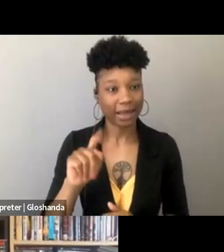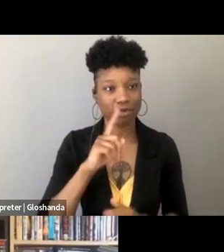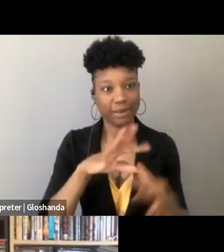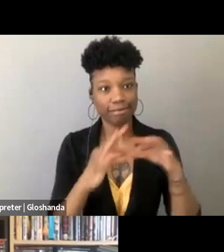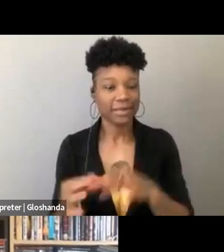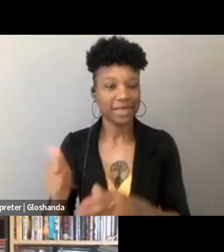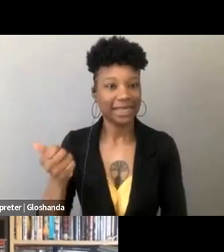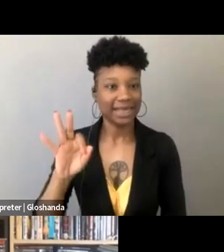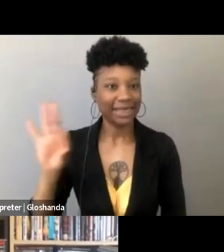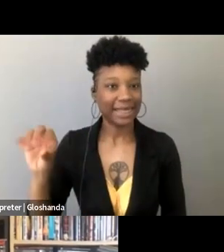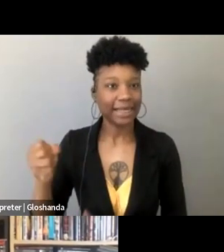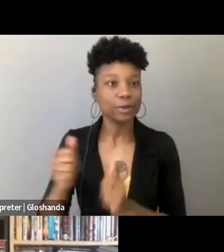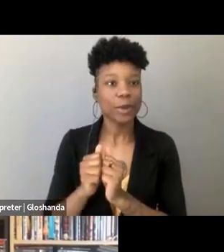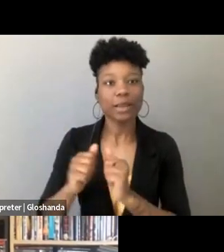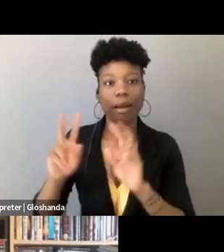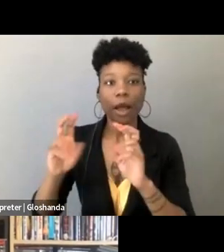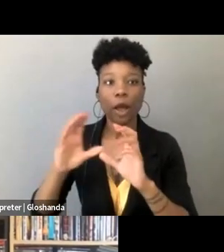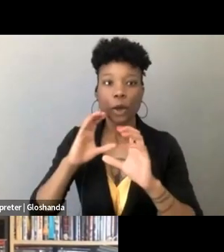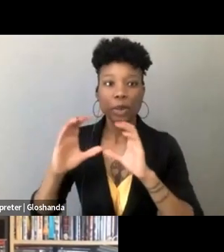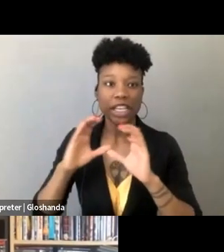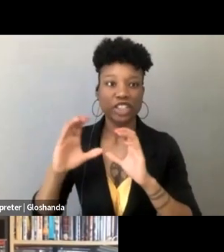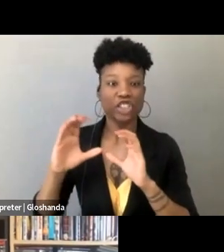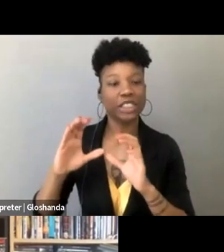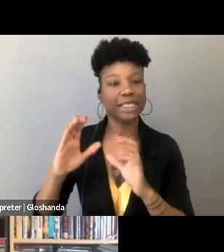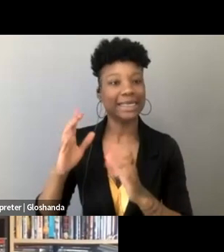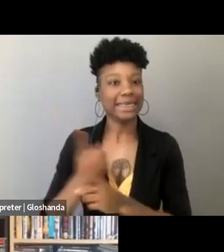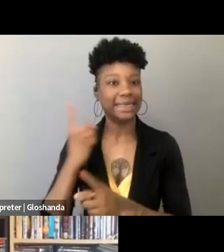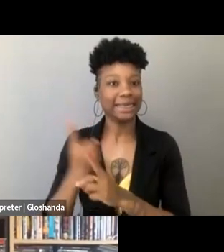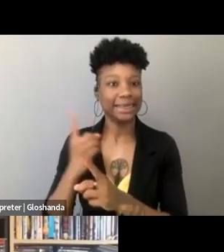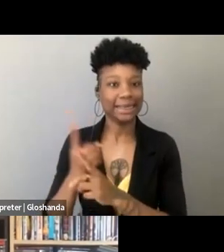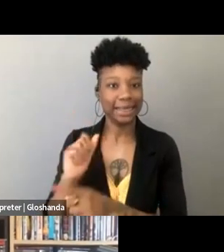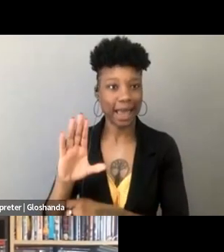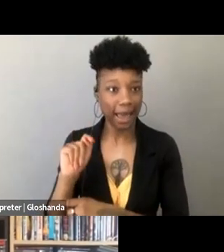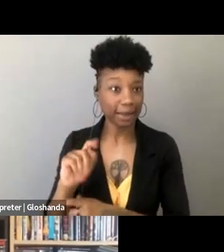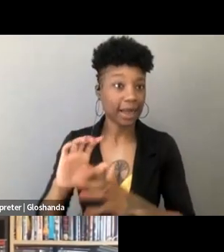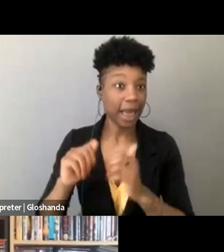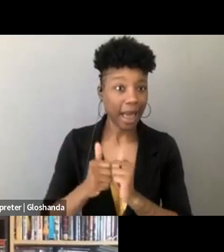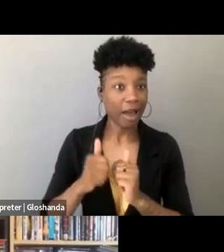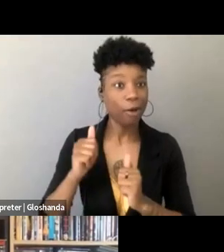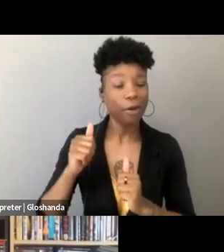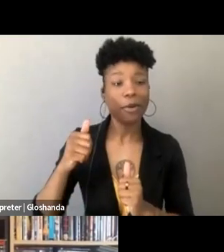with the Communications Decency Act. The way that the postal service operated for Comstock